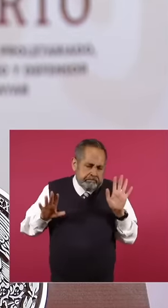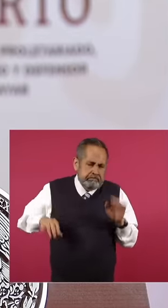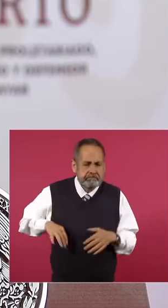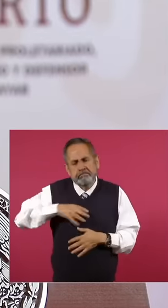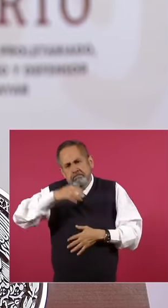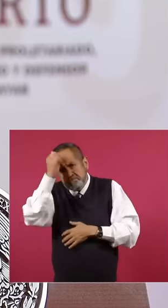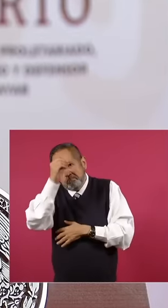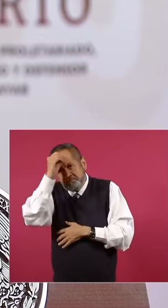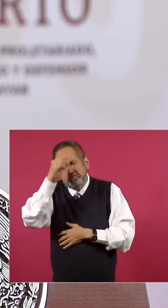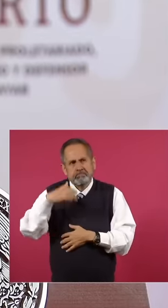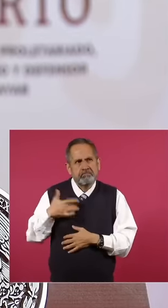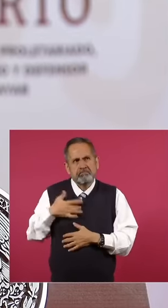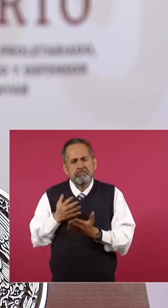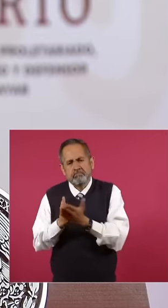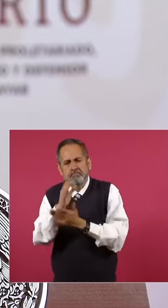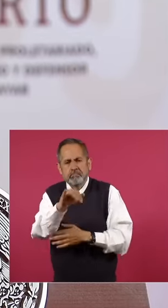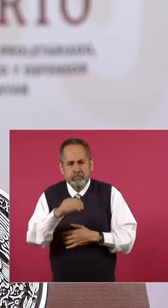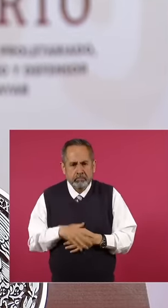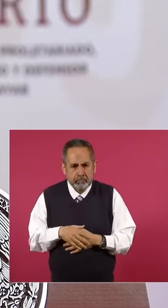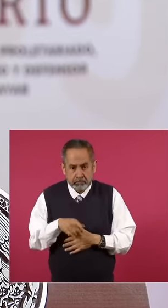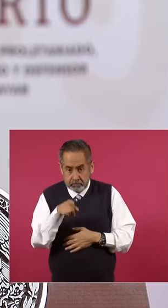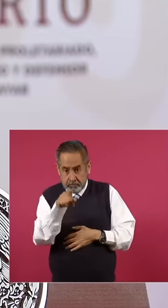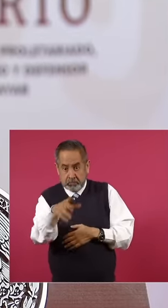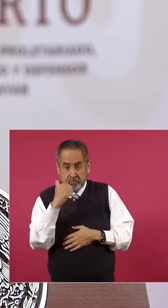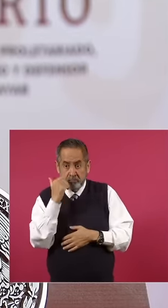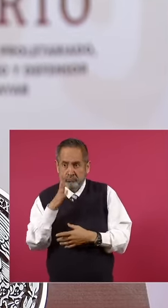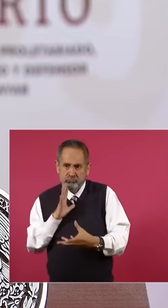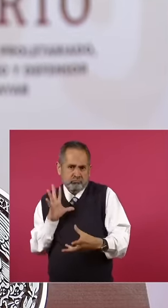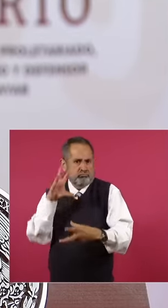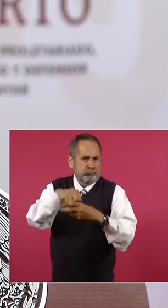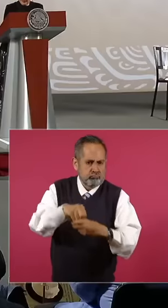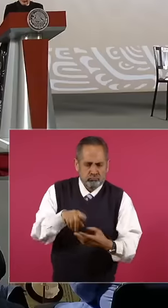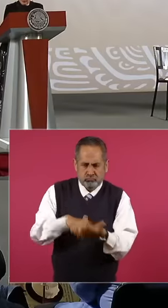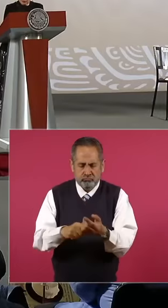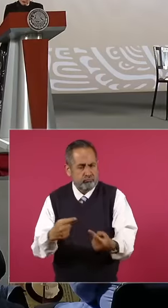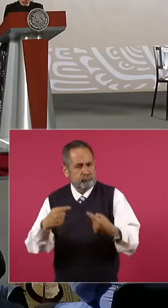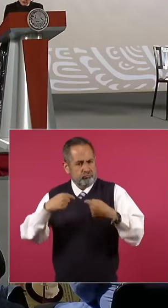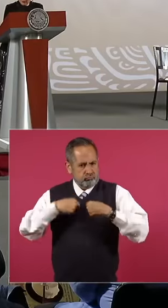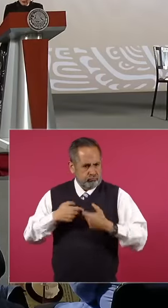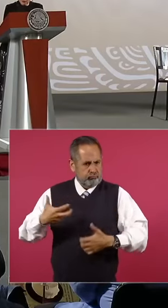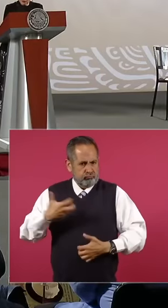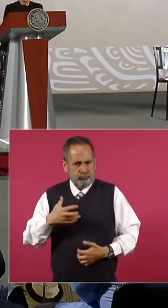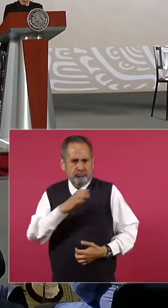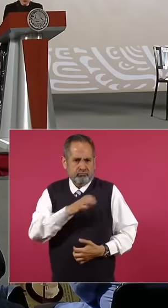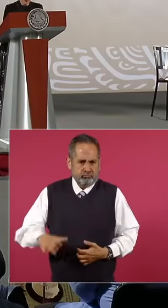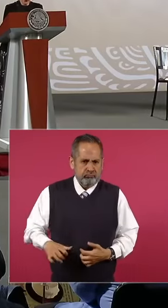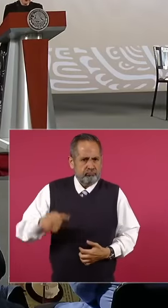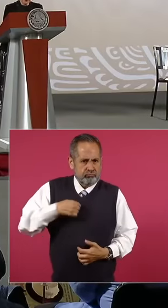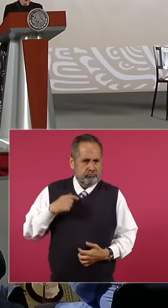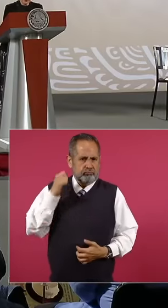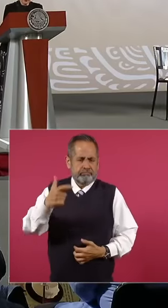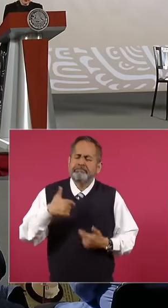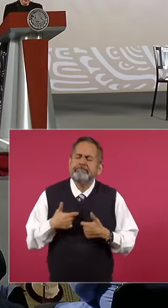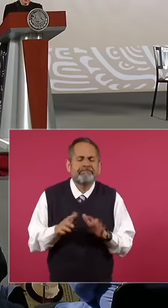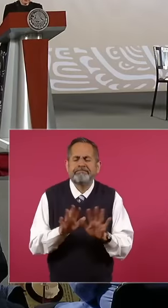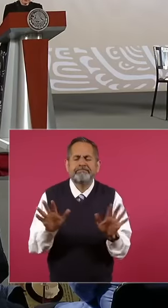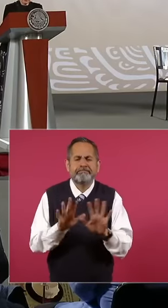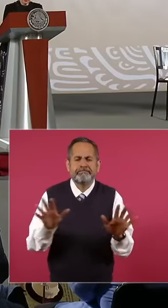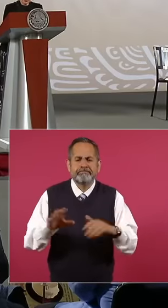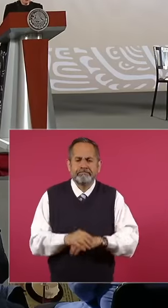a position But if you are referring to participating in running for public office not to Jesús Ernesto